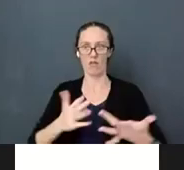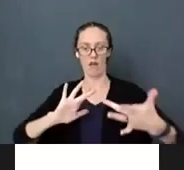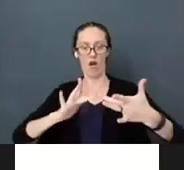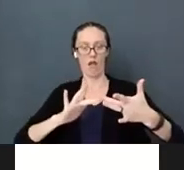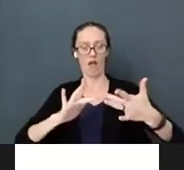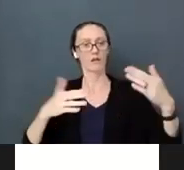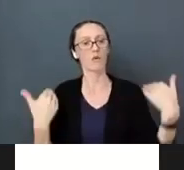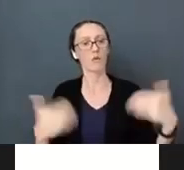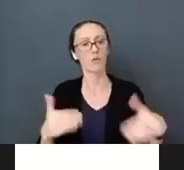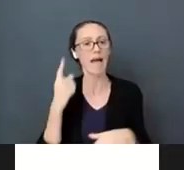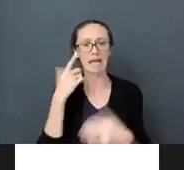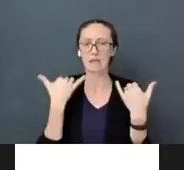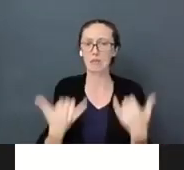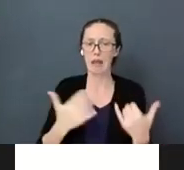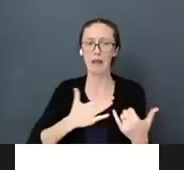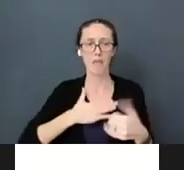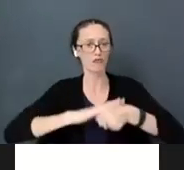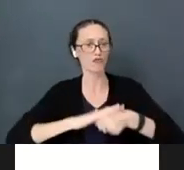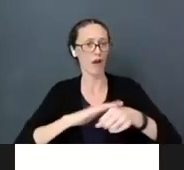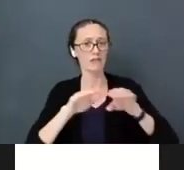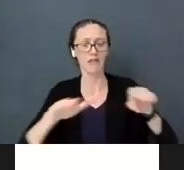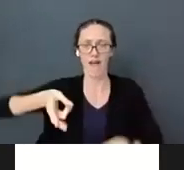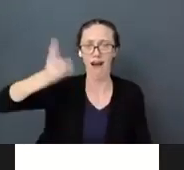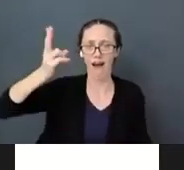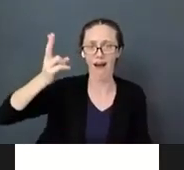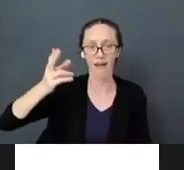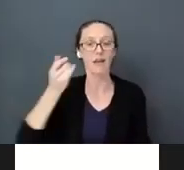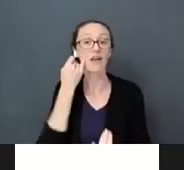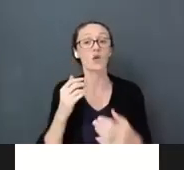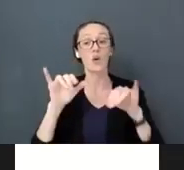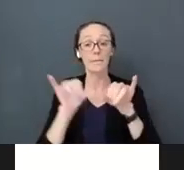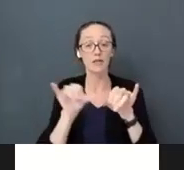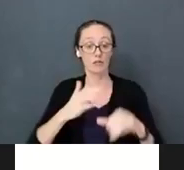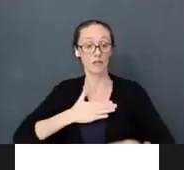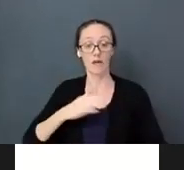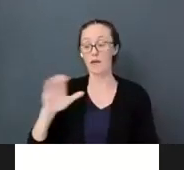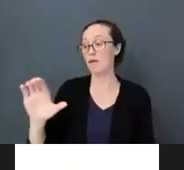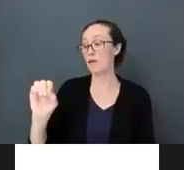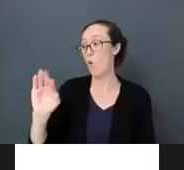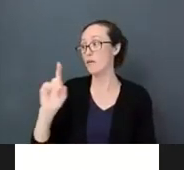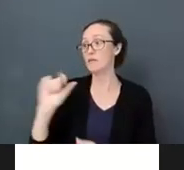stress was high today. My cortisol level if you measure them would probably be pretty high. If I